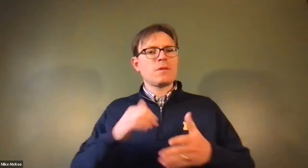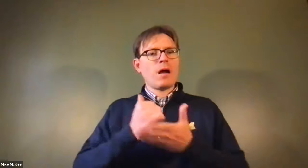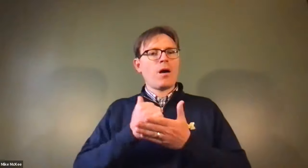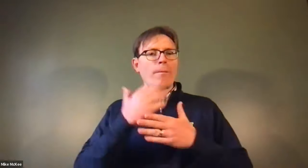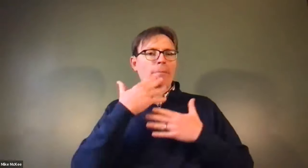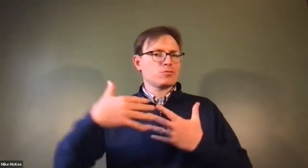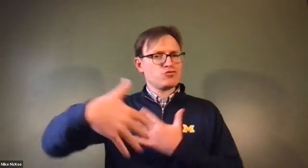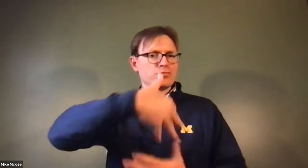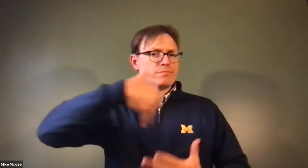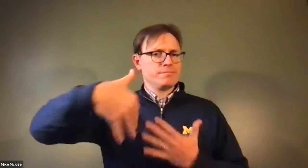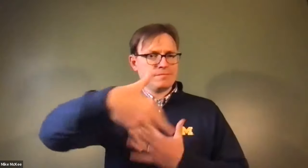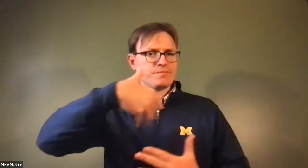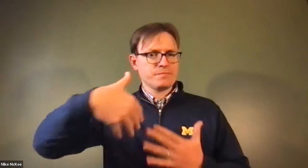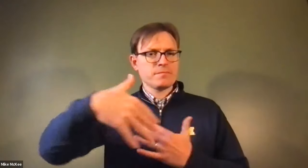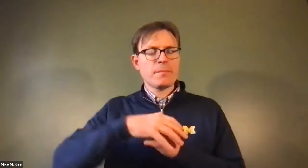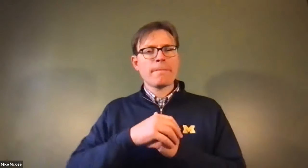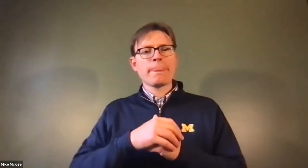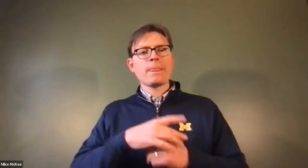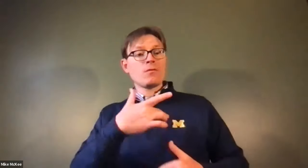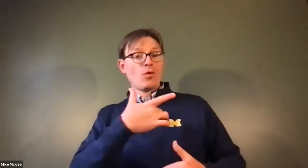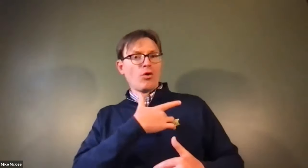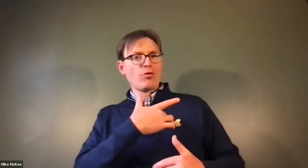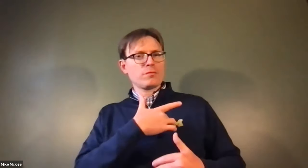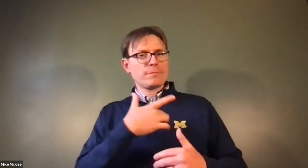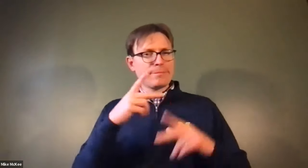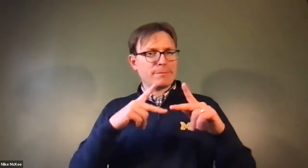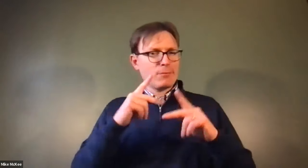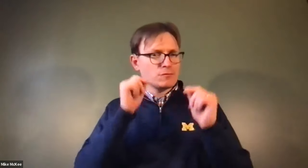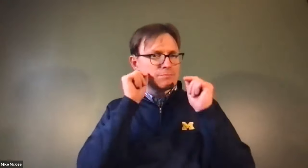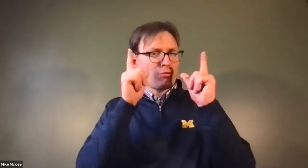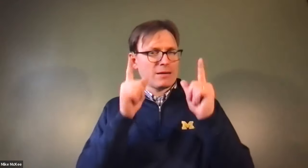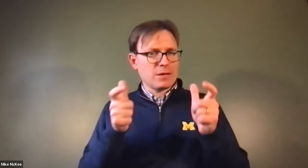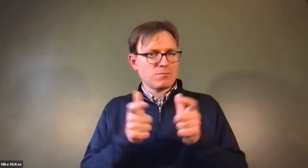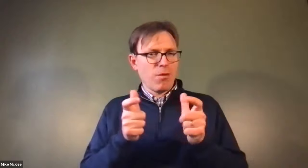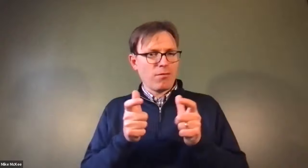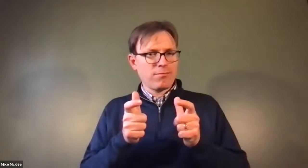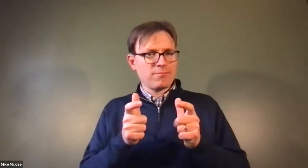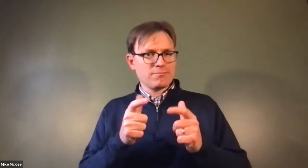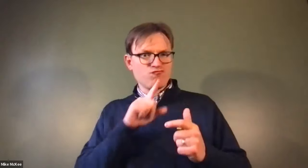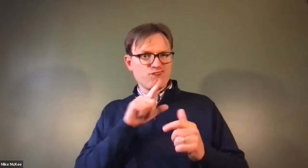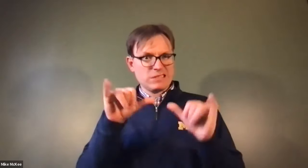James Cech: So that pump that beating is the focal point of the circulatory system.